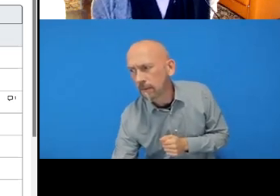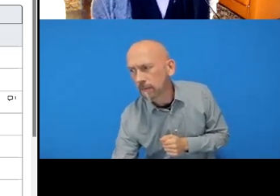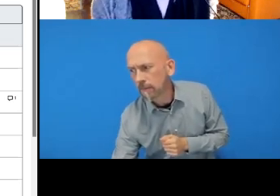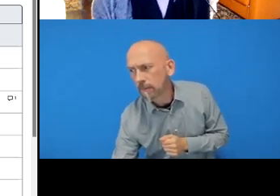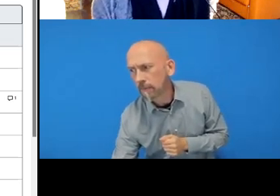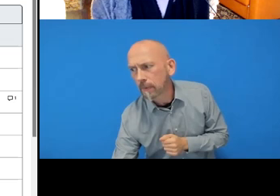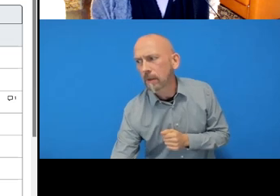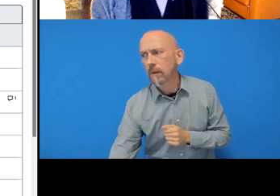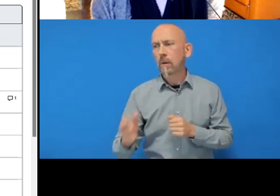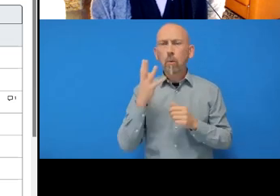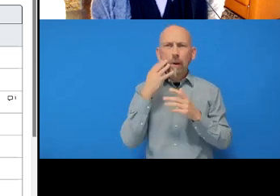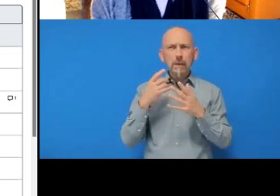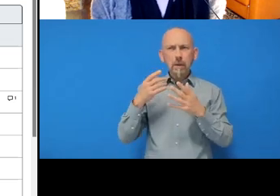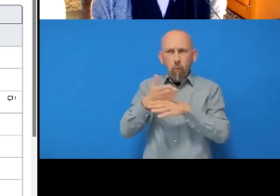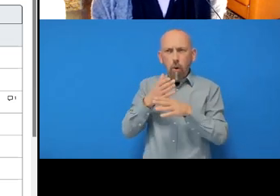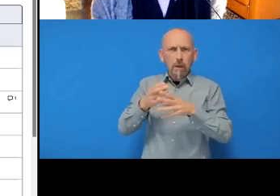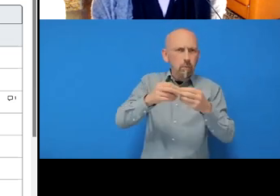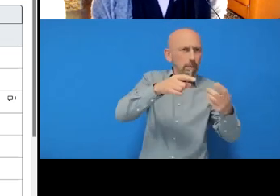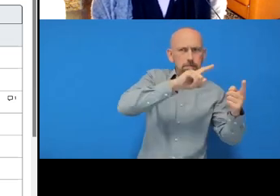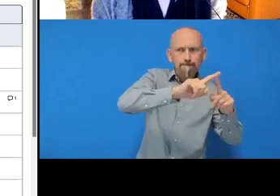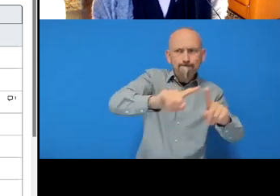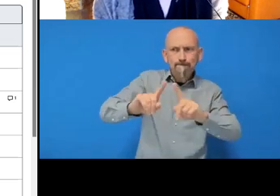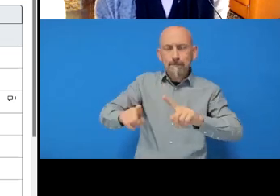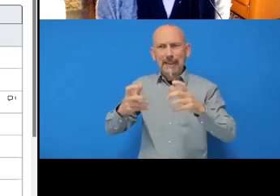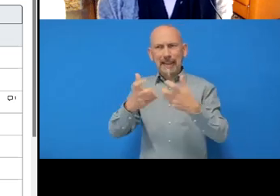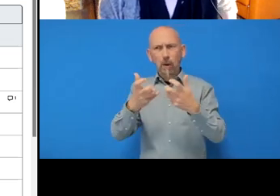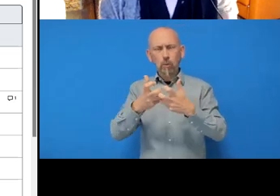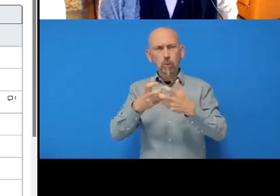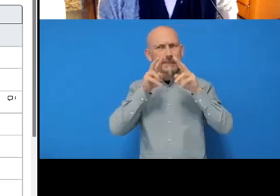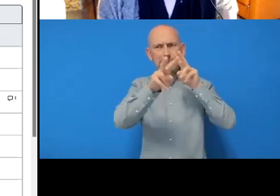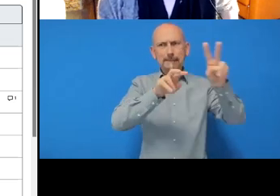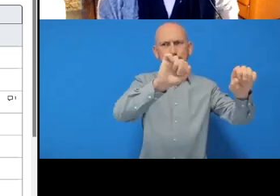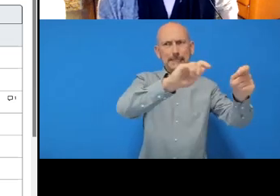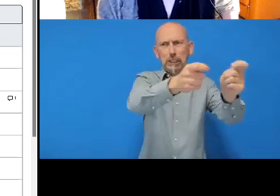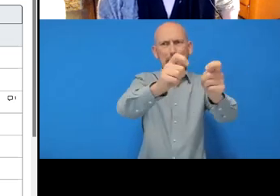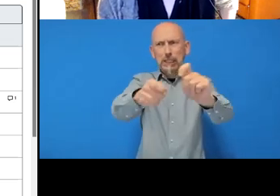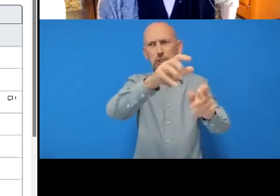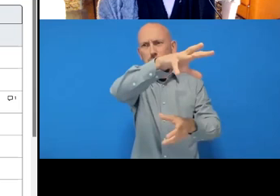is on GitHub? So how do I see some of the changes that other folks in the workshop are doing